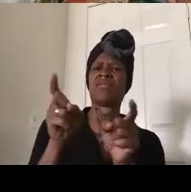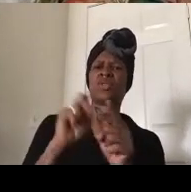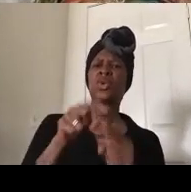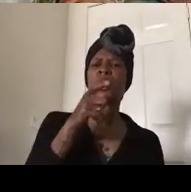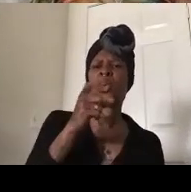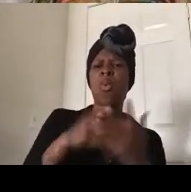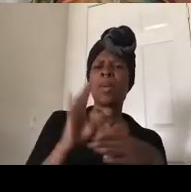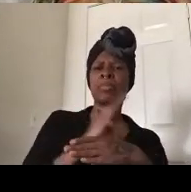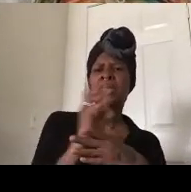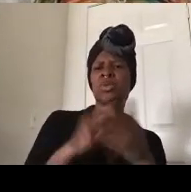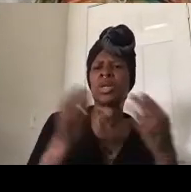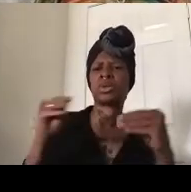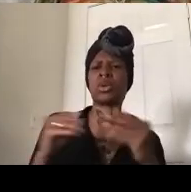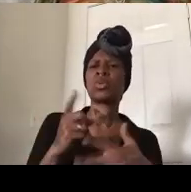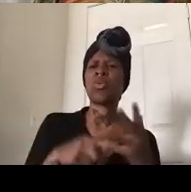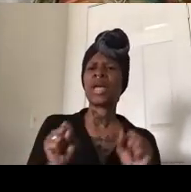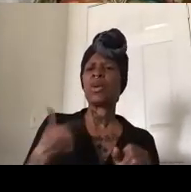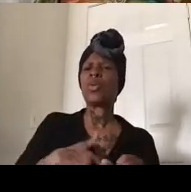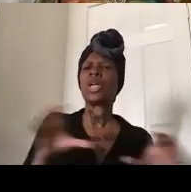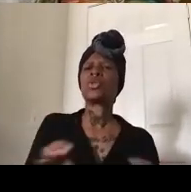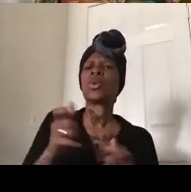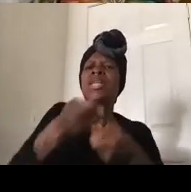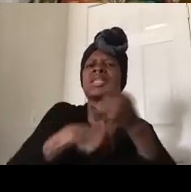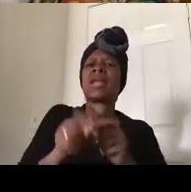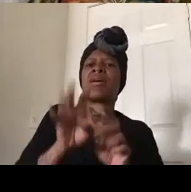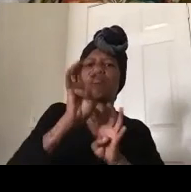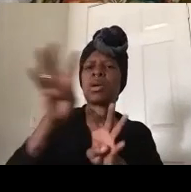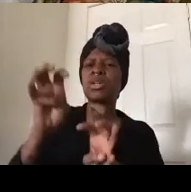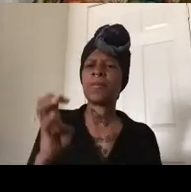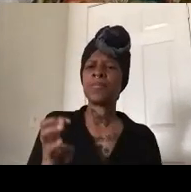things that we can do beyond marching be conscious of how you use your dollars